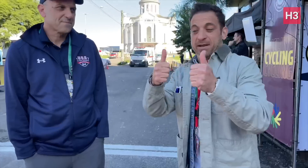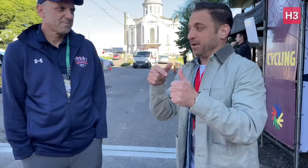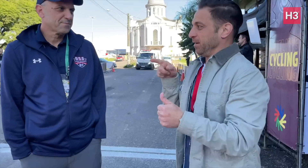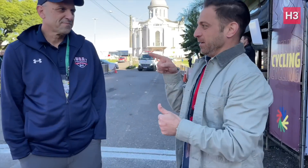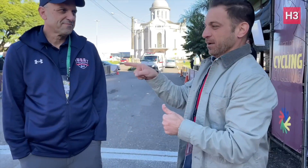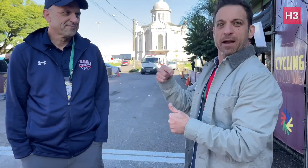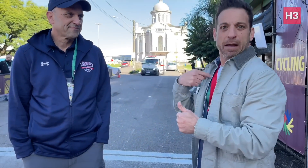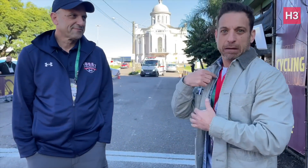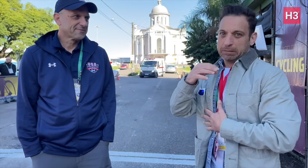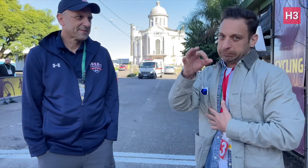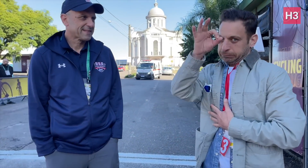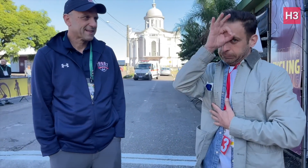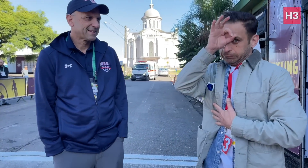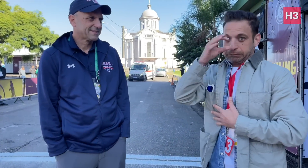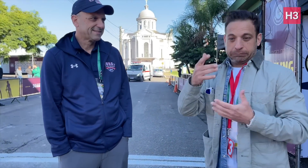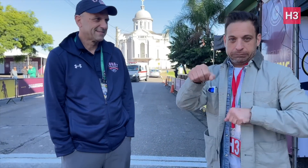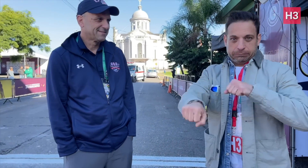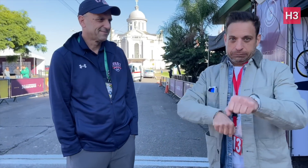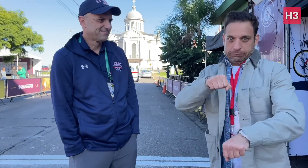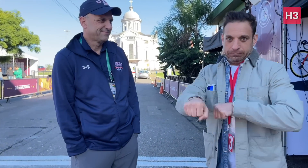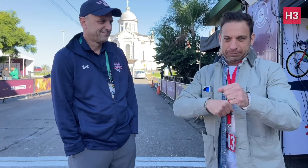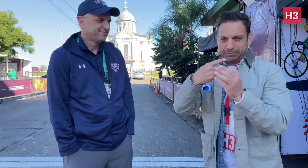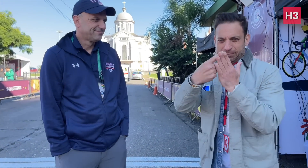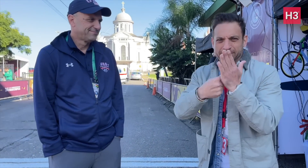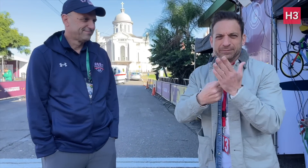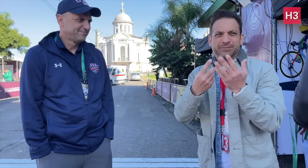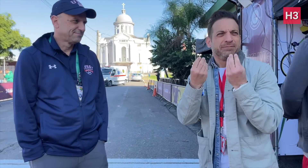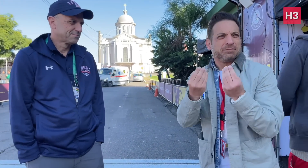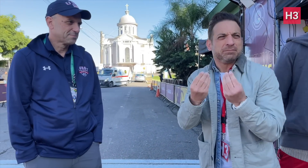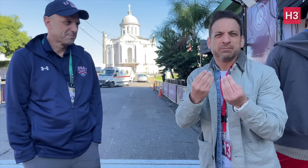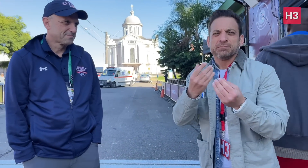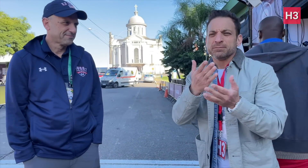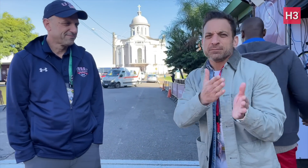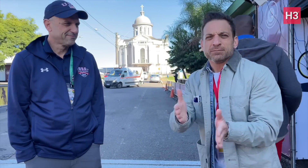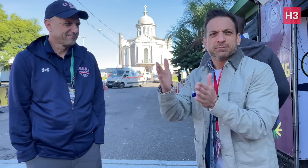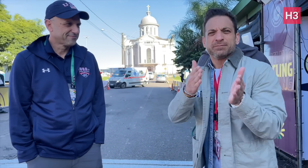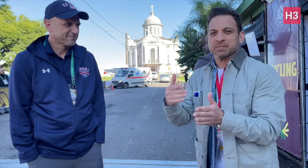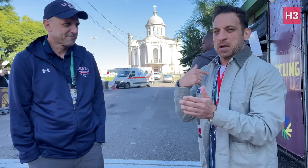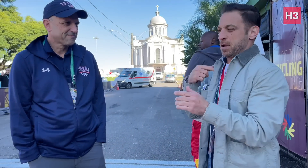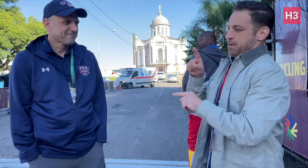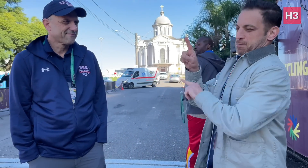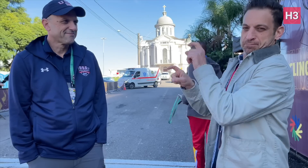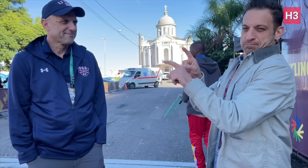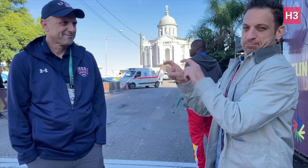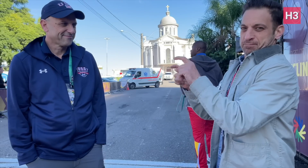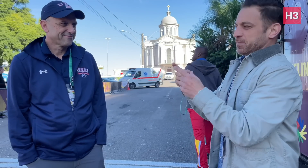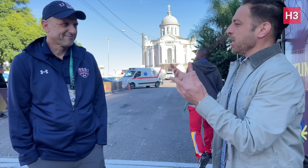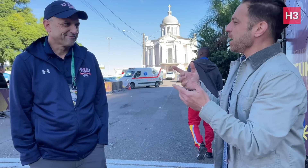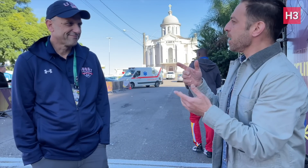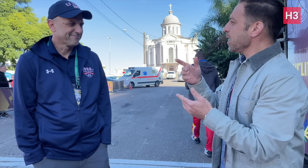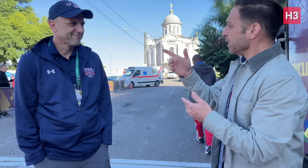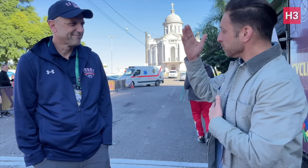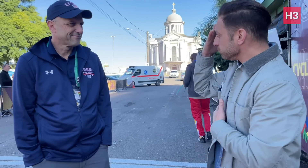I’m not familiar with the basic rules of the 100km Road Race, so I’m asking Ralph to help me understand.